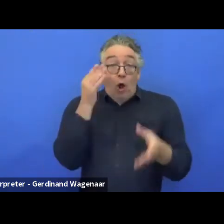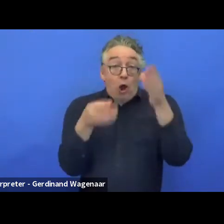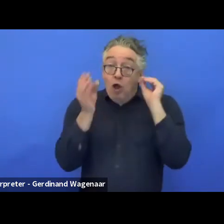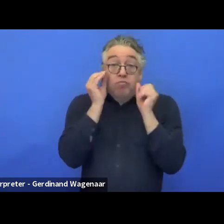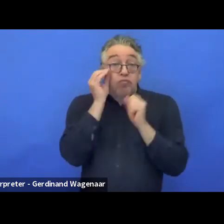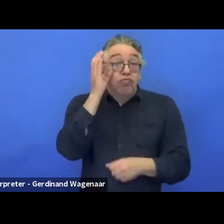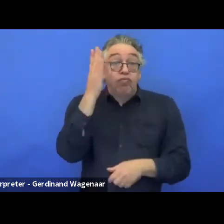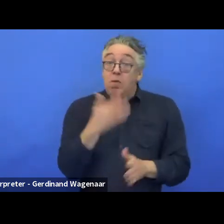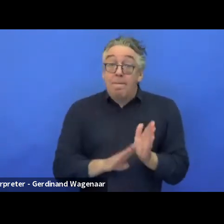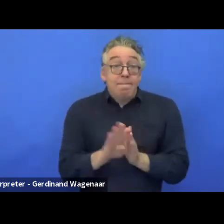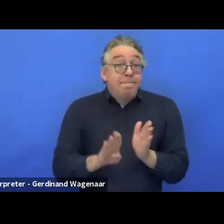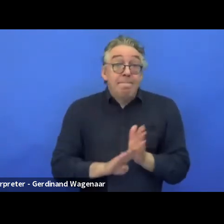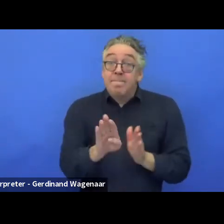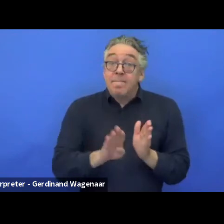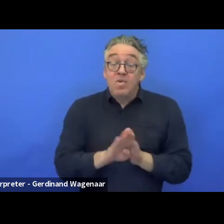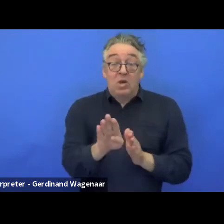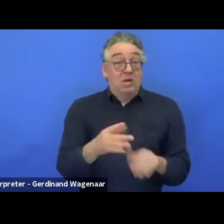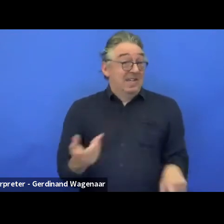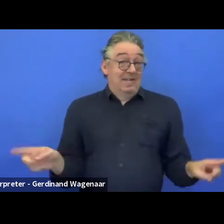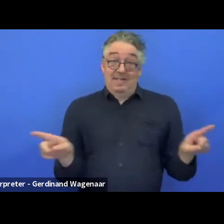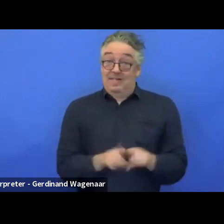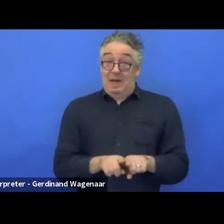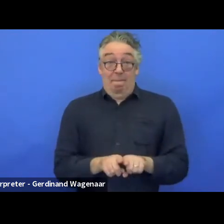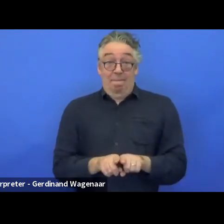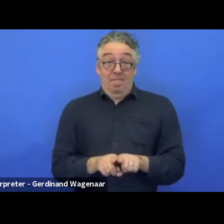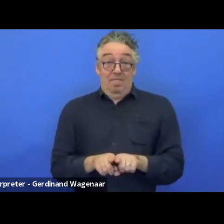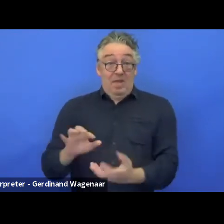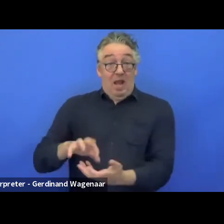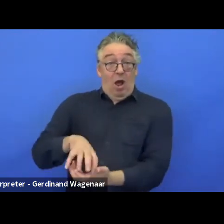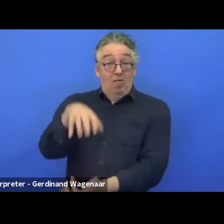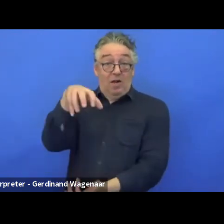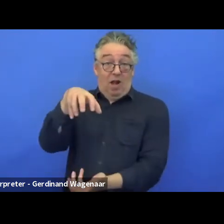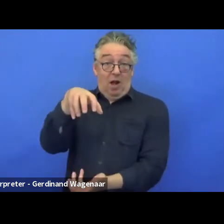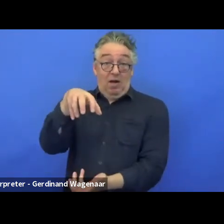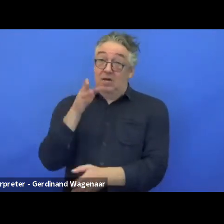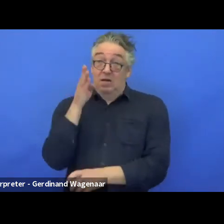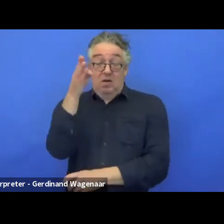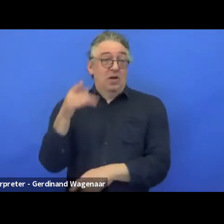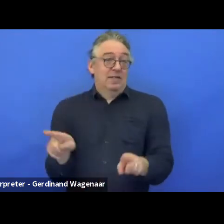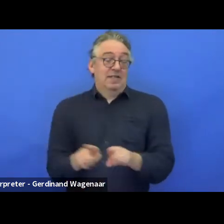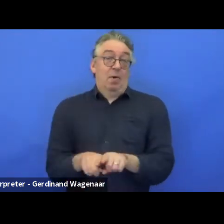This will not be different for avatars. It will be the same. The quality is the story.